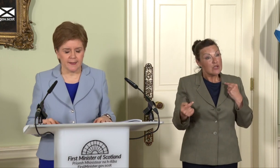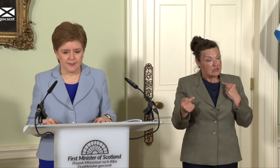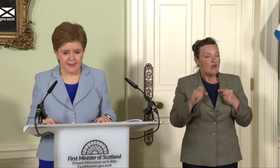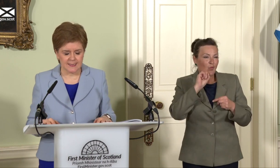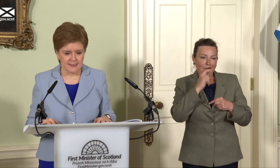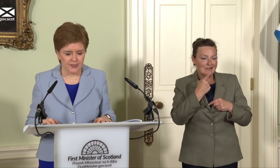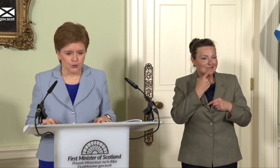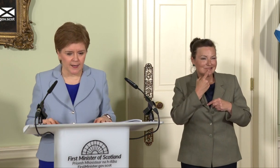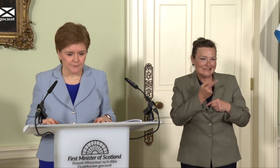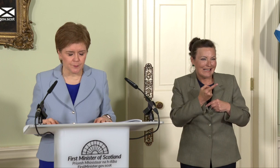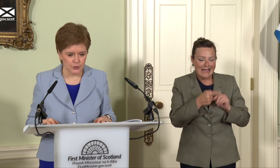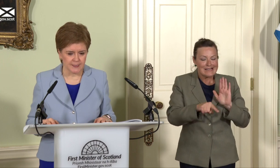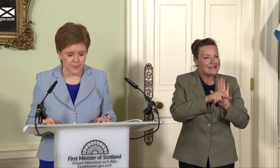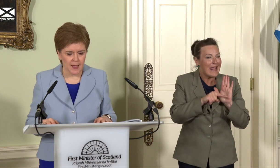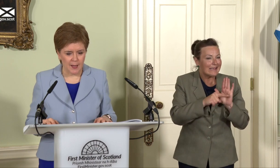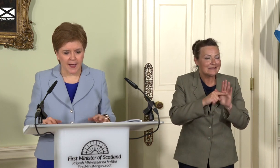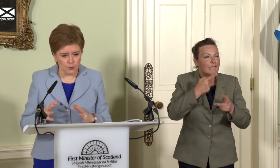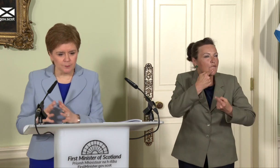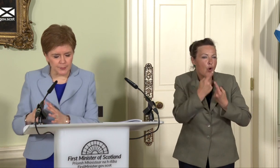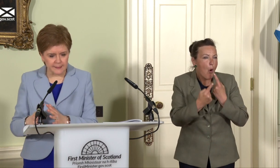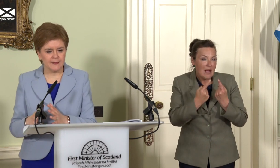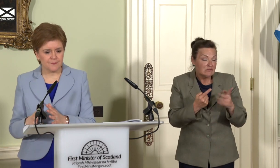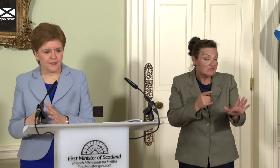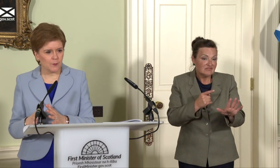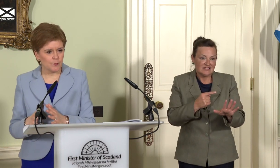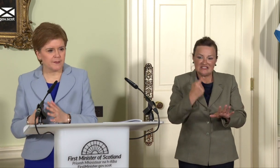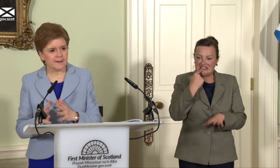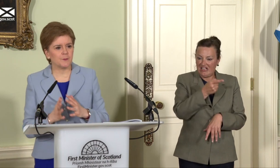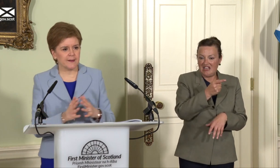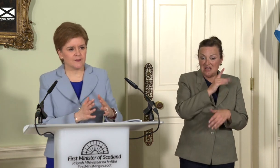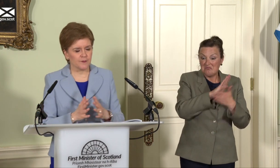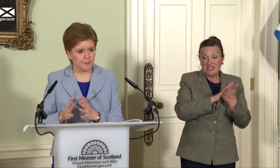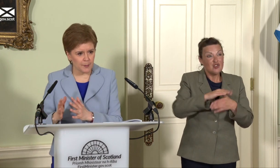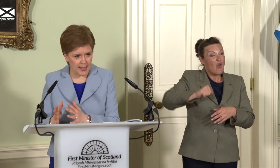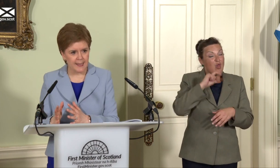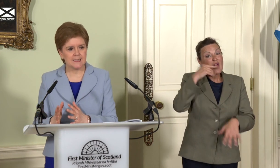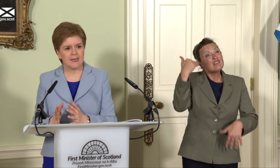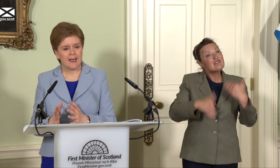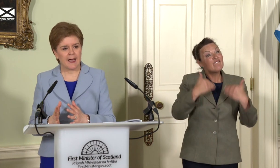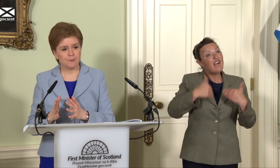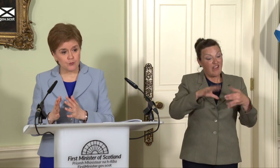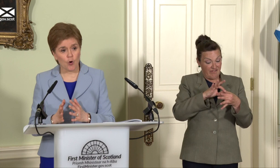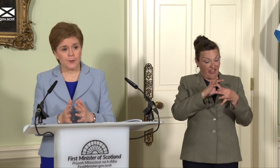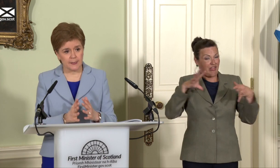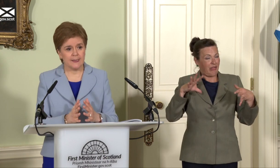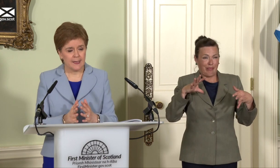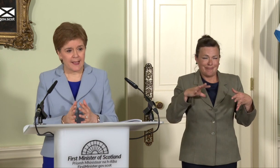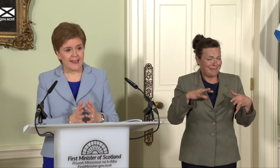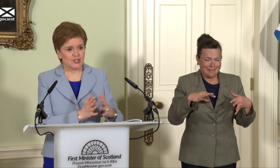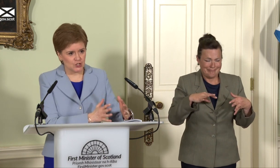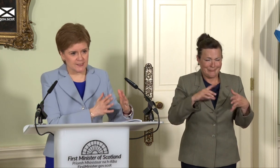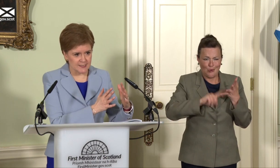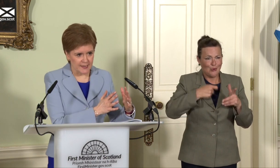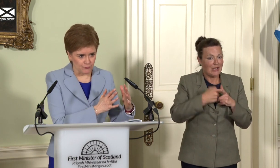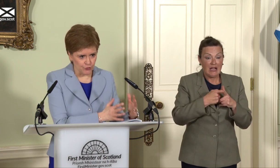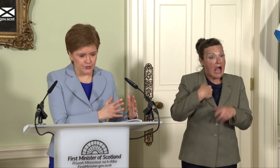that you have put it. I don’t believe that that will be the experience of a planned and properly executed